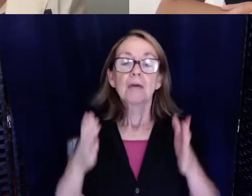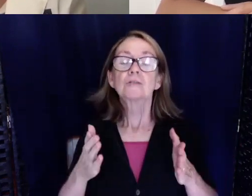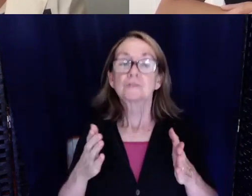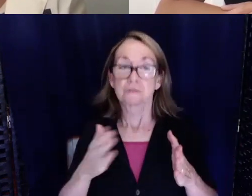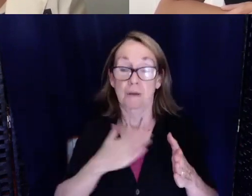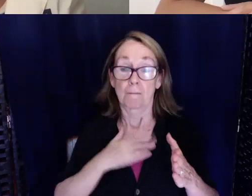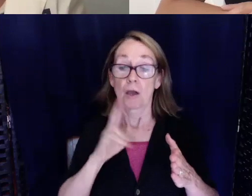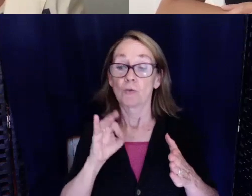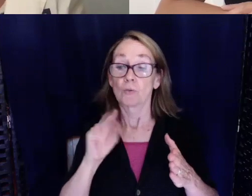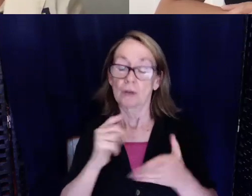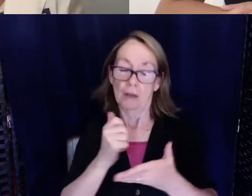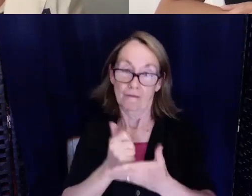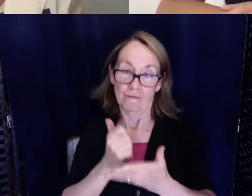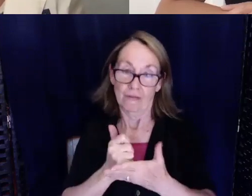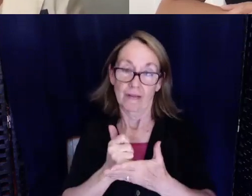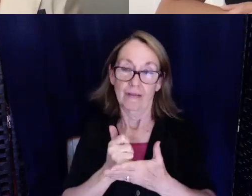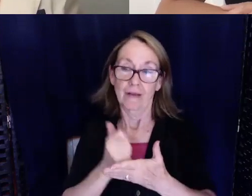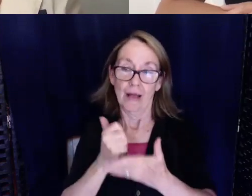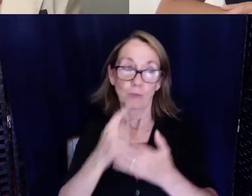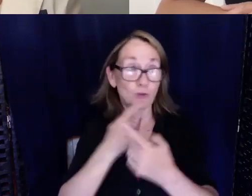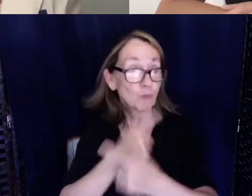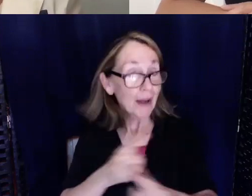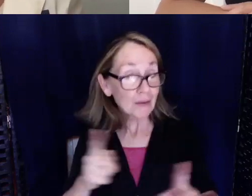They'll help me announce it so that people aren't